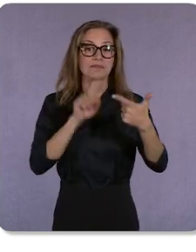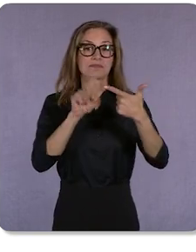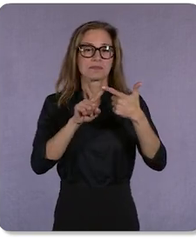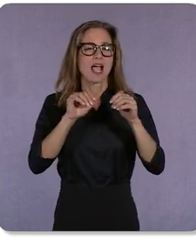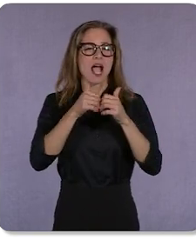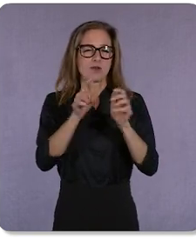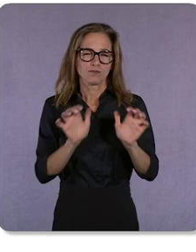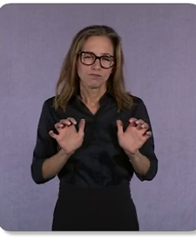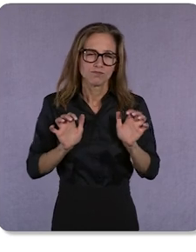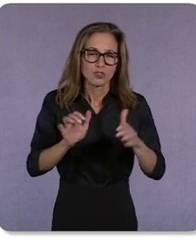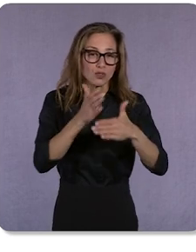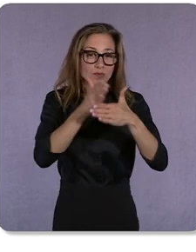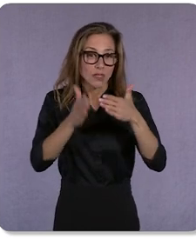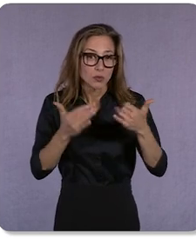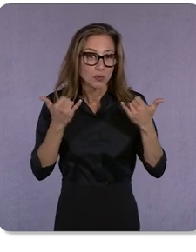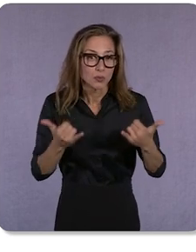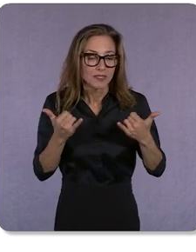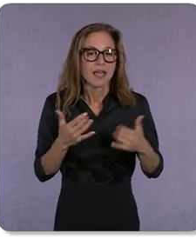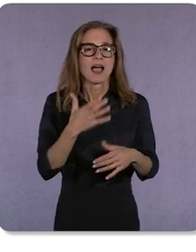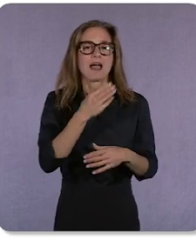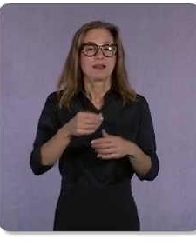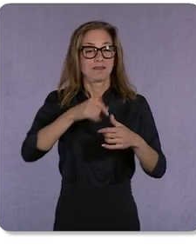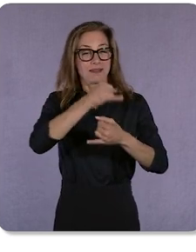And, third, how you build resilience for the future.